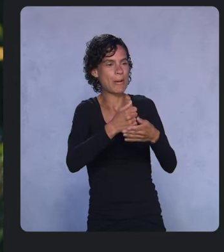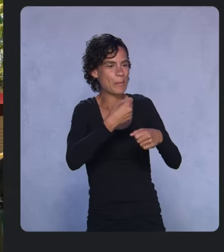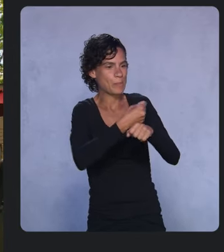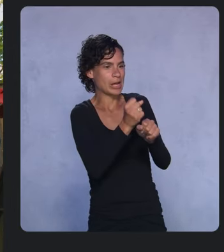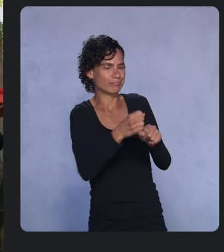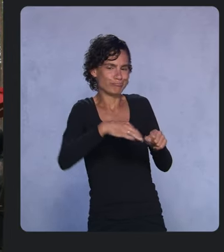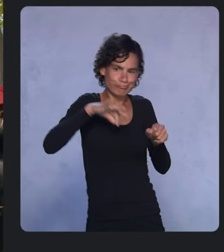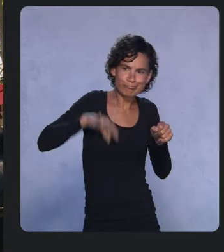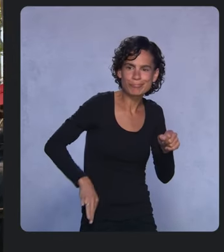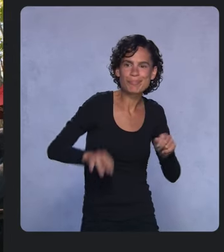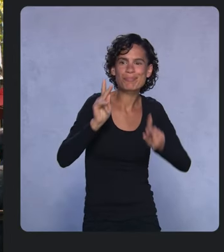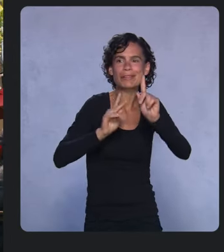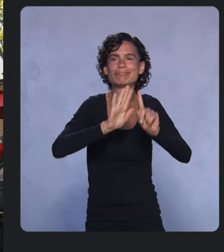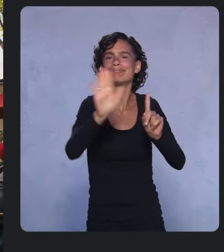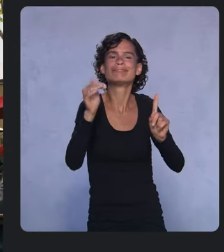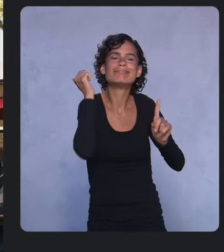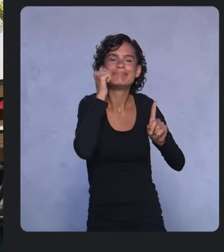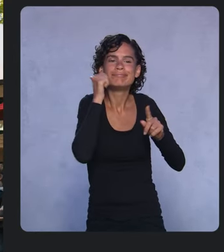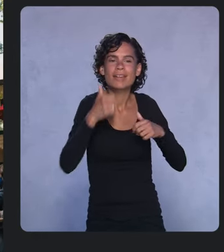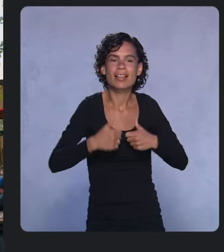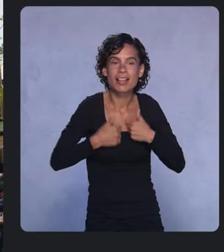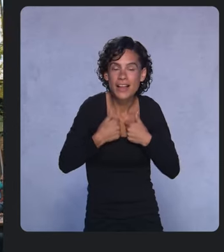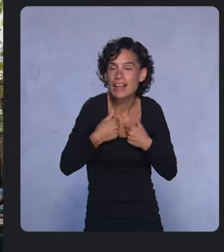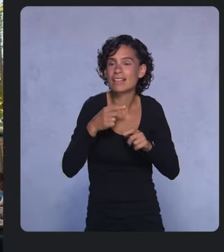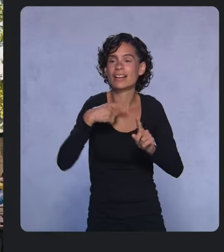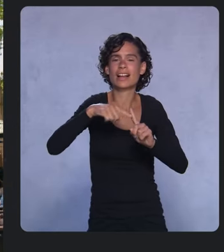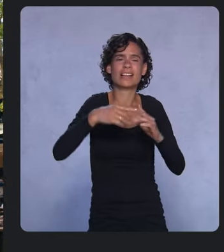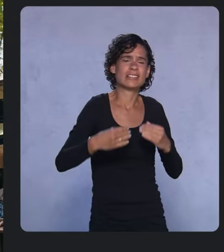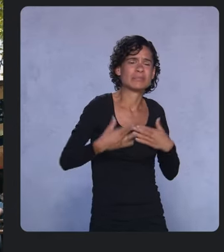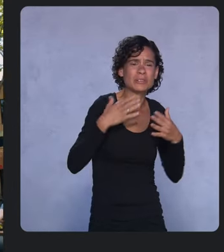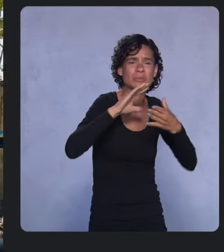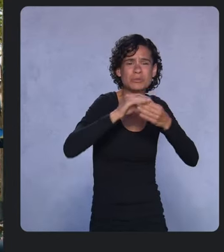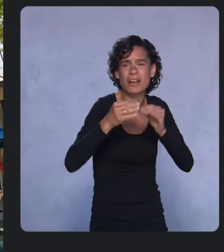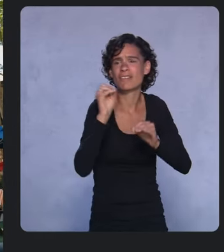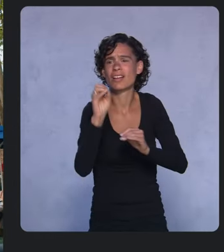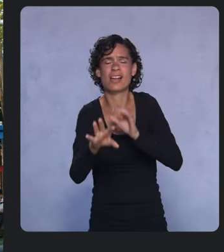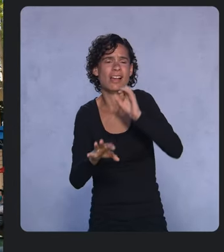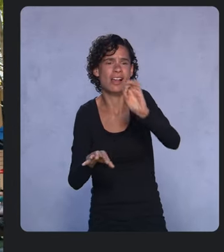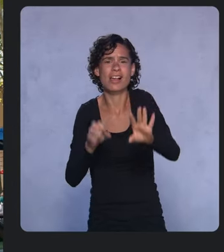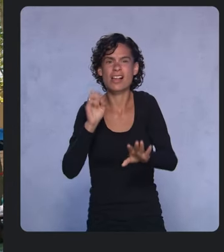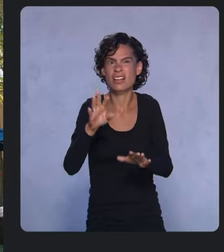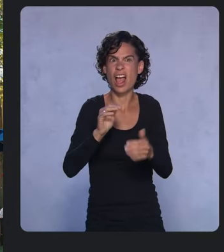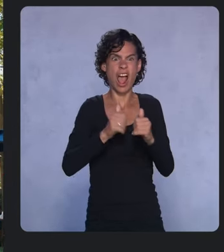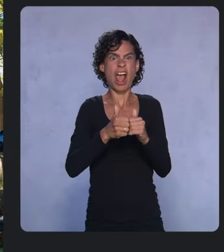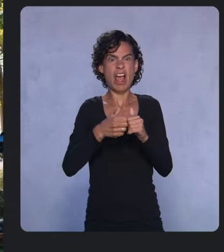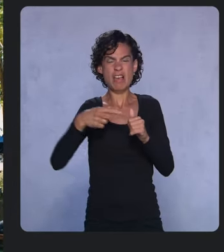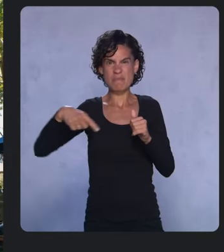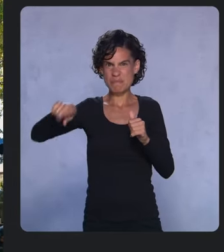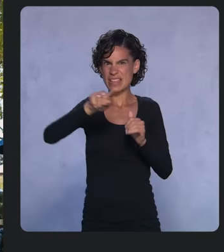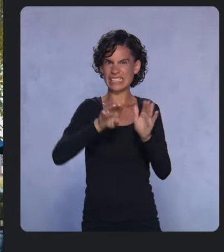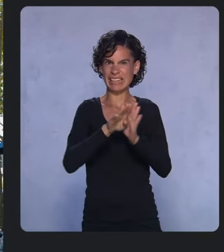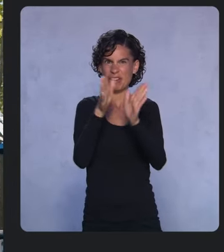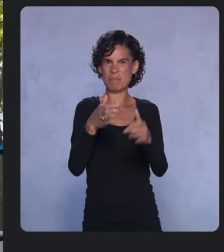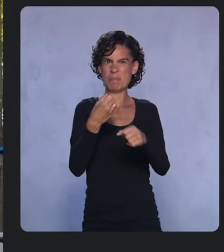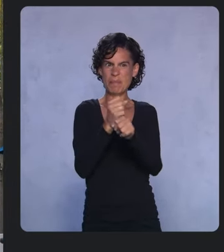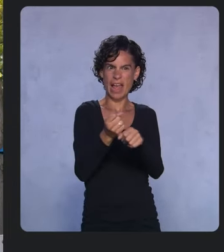These inspiring stories are made possible by developers just like you, applying machine learning to solve the problems they’re passionate about.